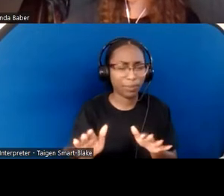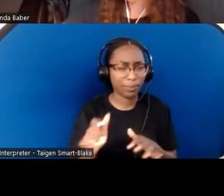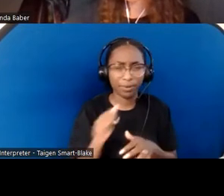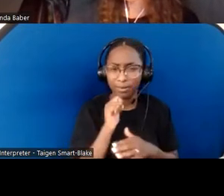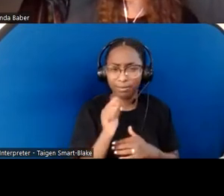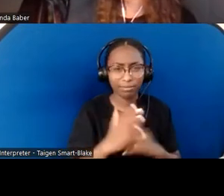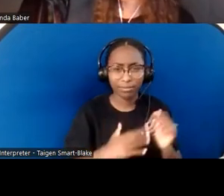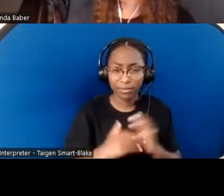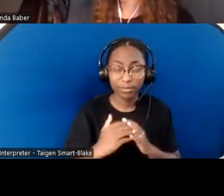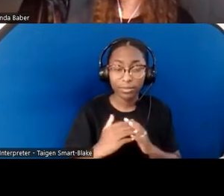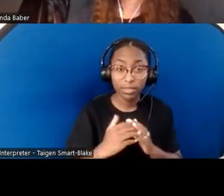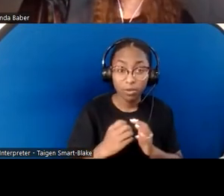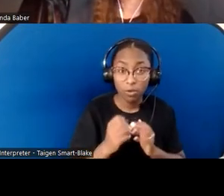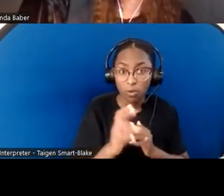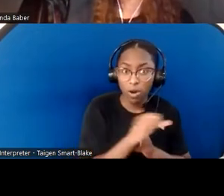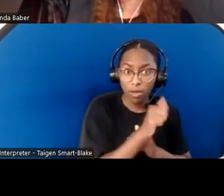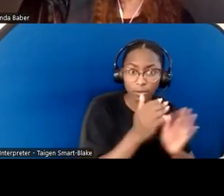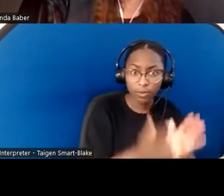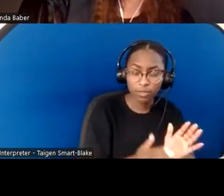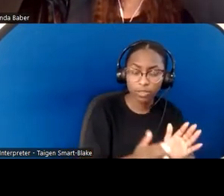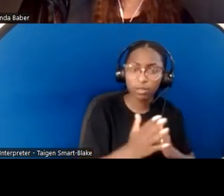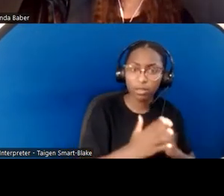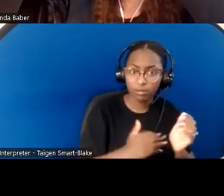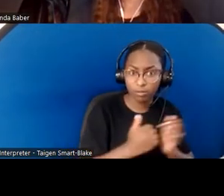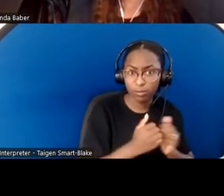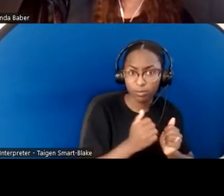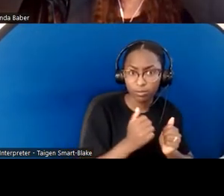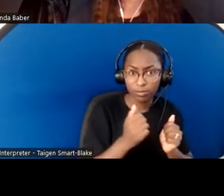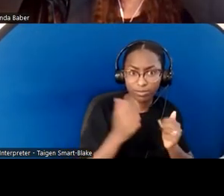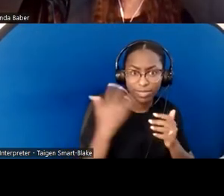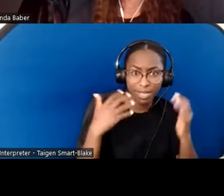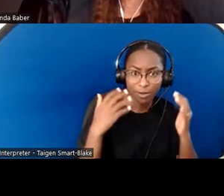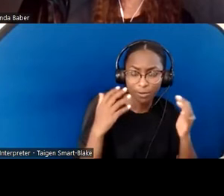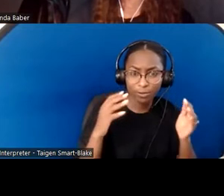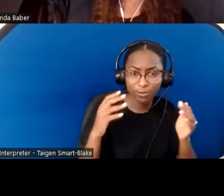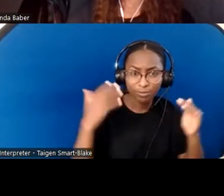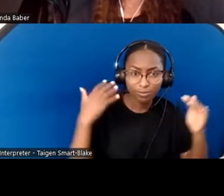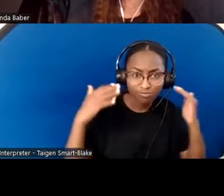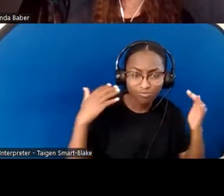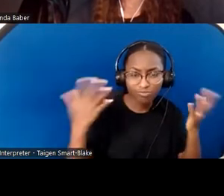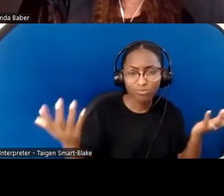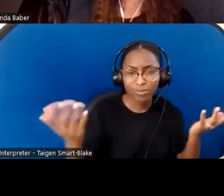those things are gonna happen... unless we're in a bubble by ourselves; then we're not in worship; we're not in fellowship.